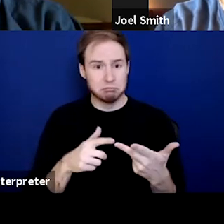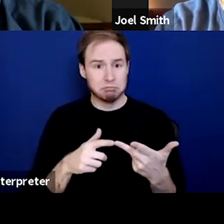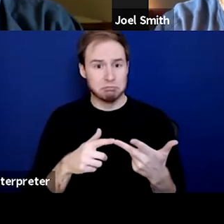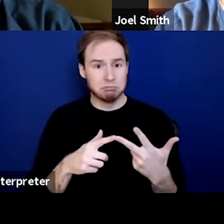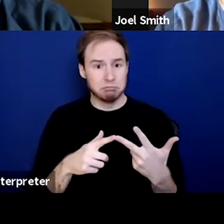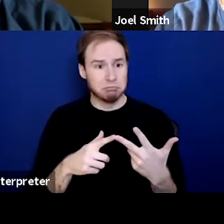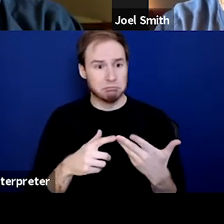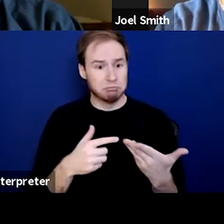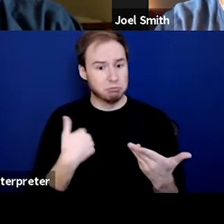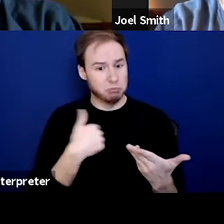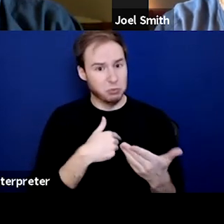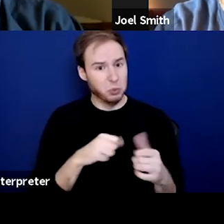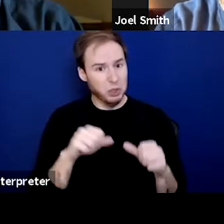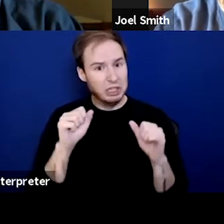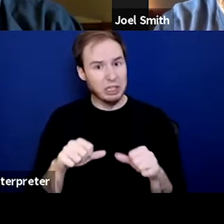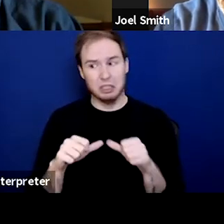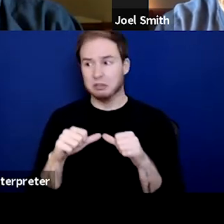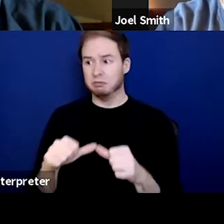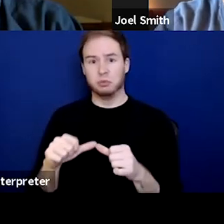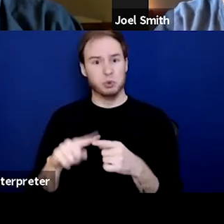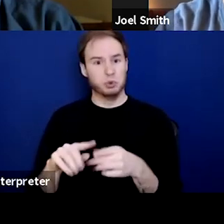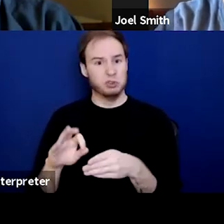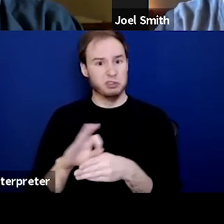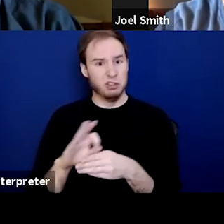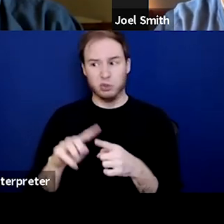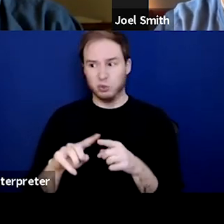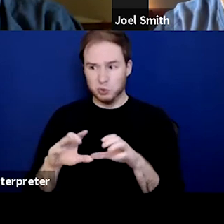we can go on and we can do great things,